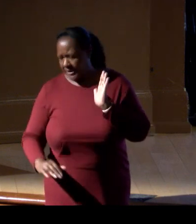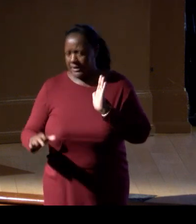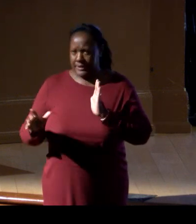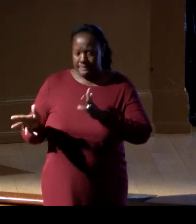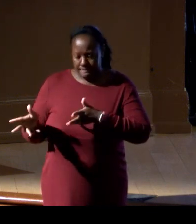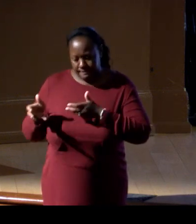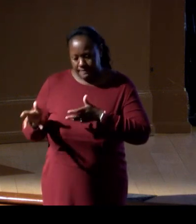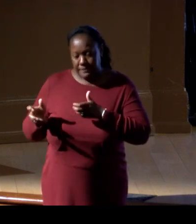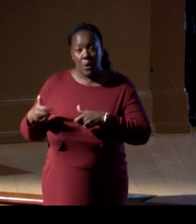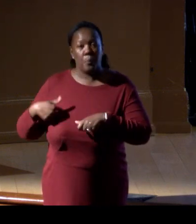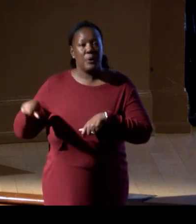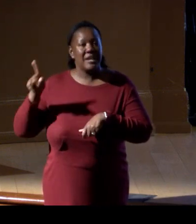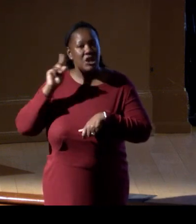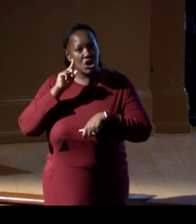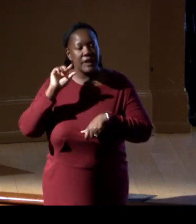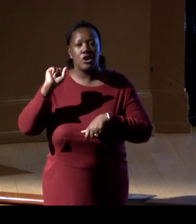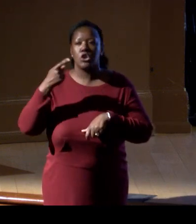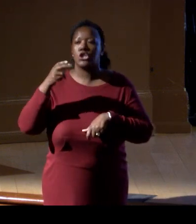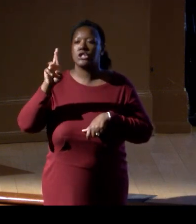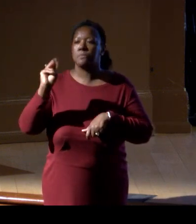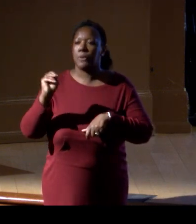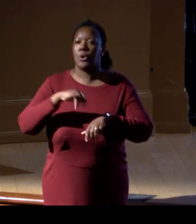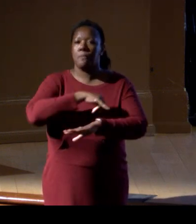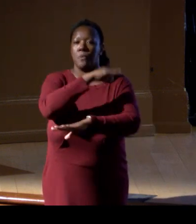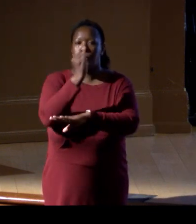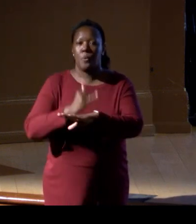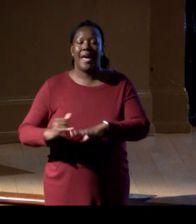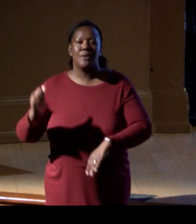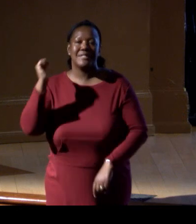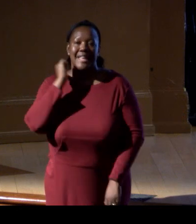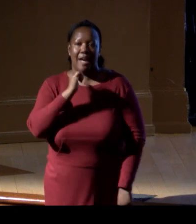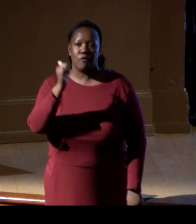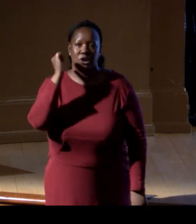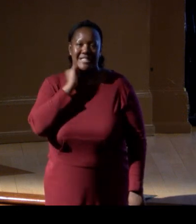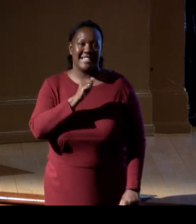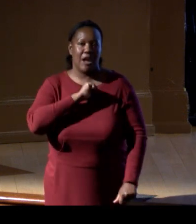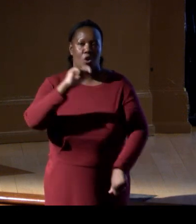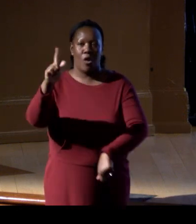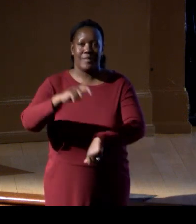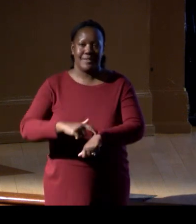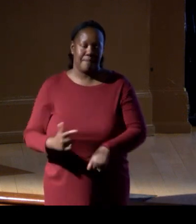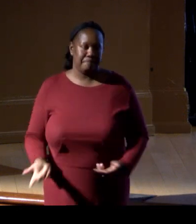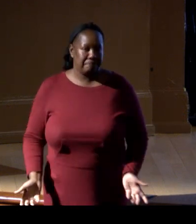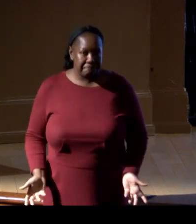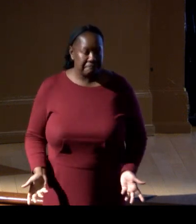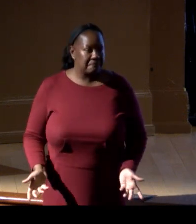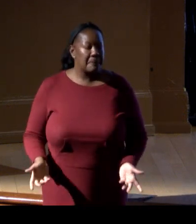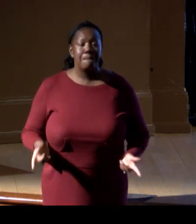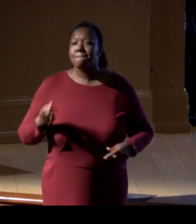and we heard sperm whales every day all the time. But no one could correlate